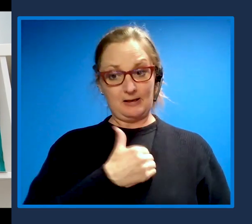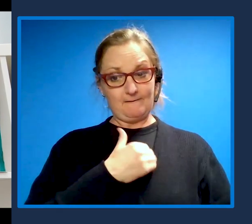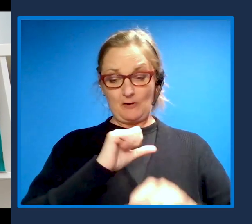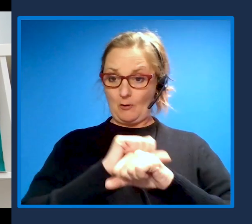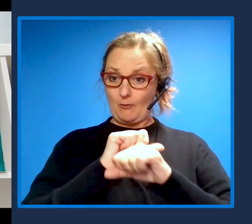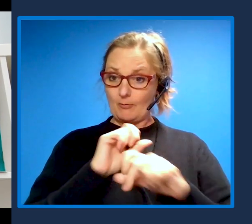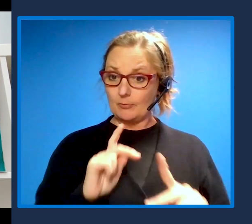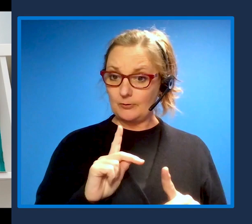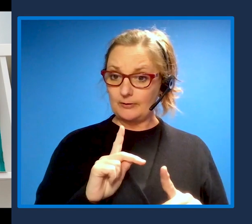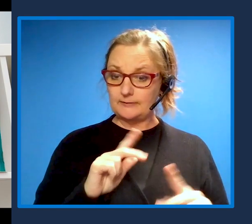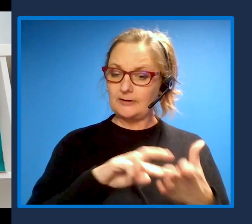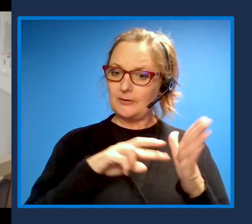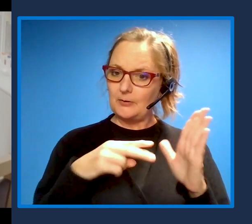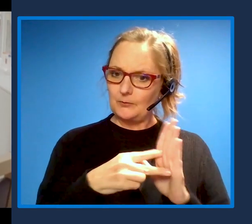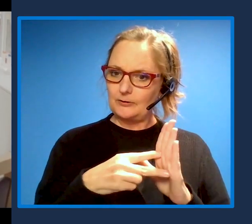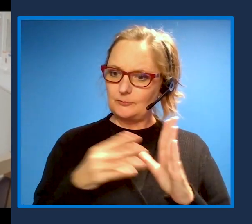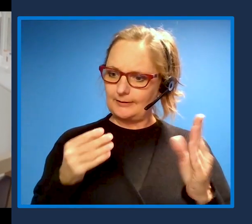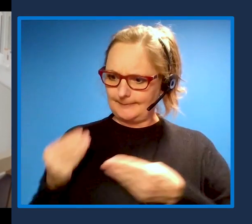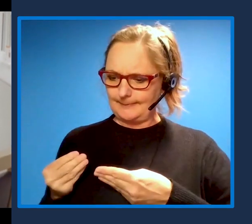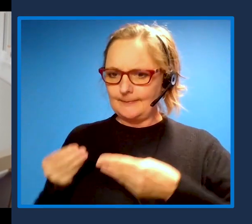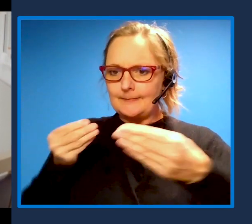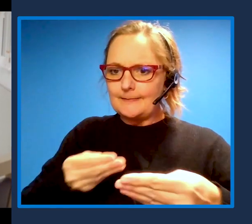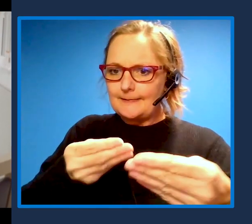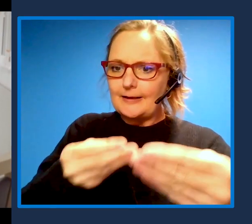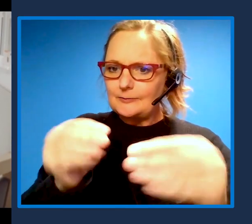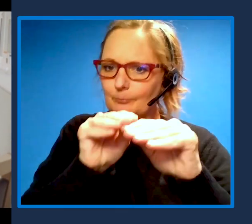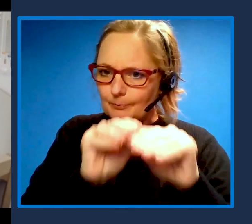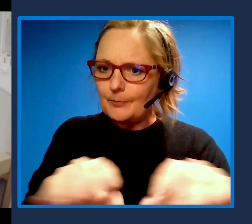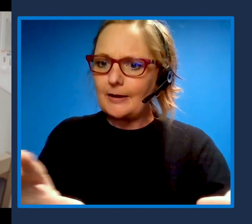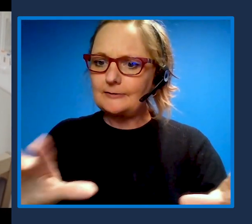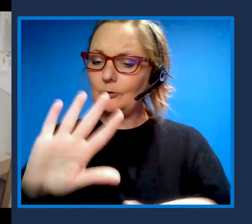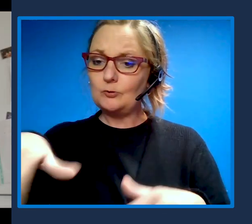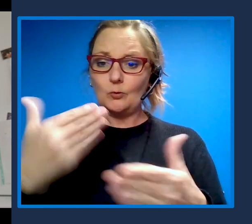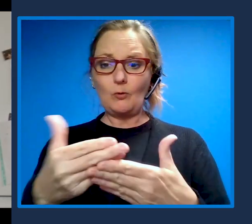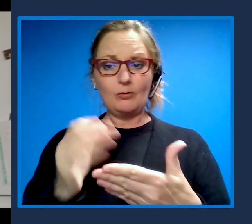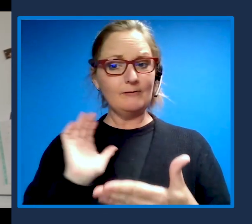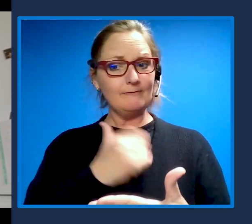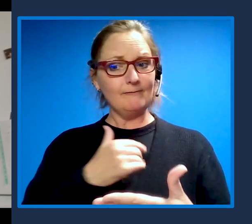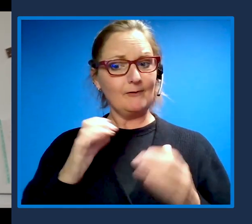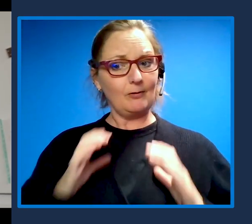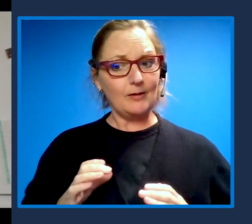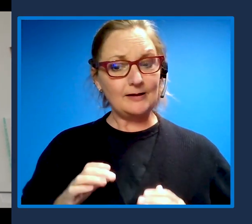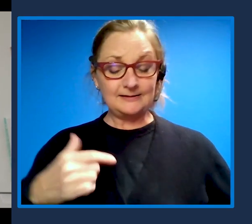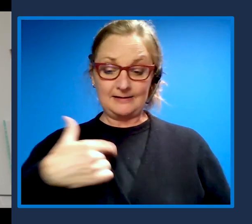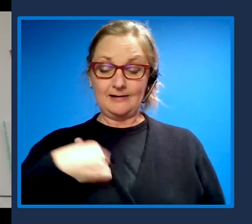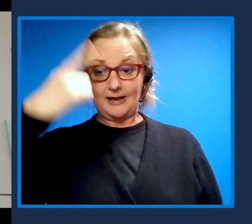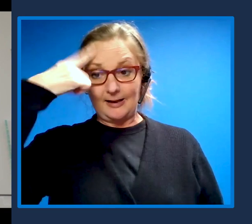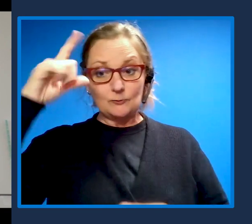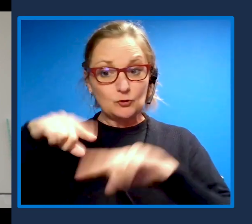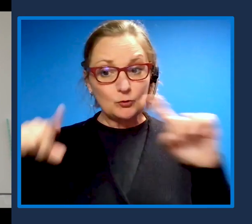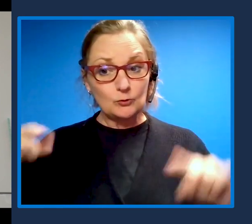which can then be passed on to everybody that we support. I am neurodiverse myself so you have a fair amount